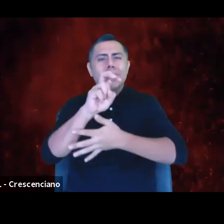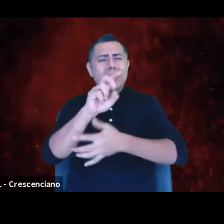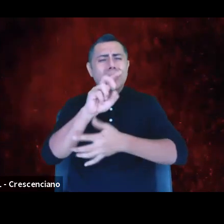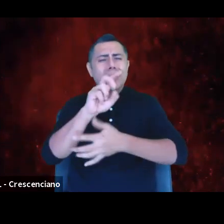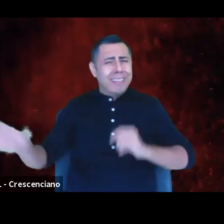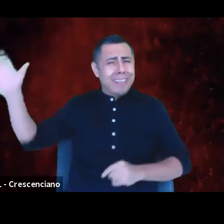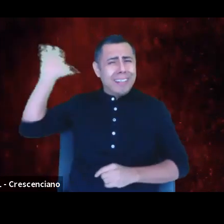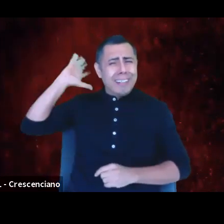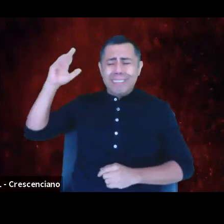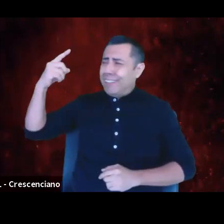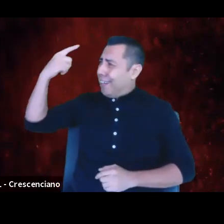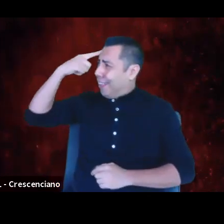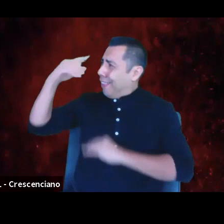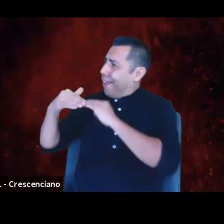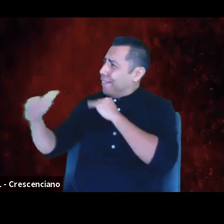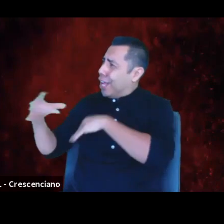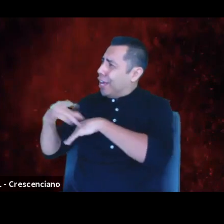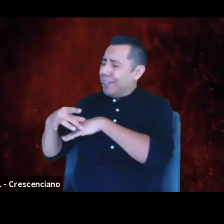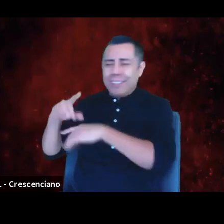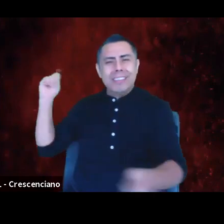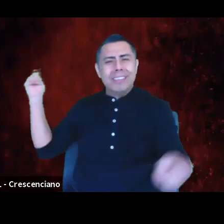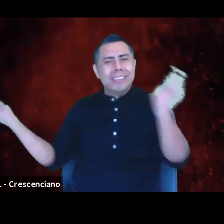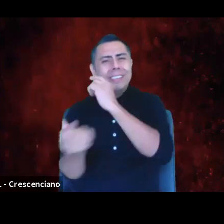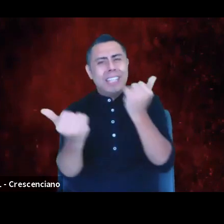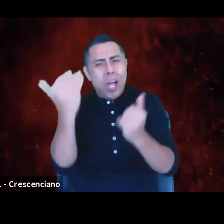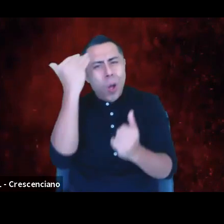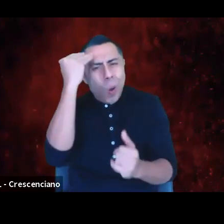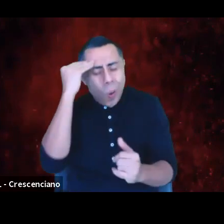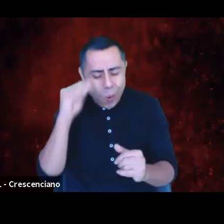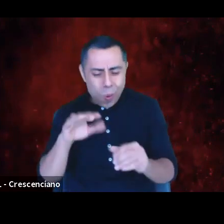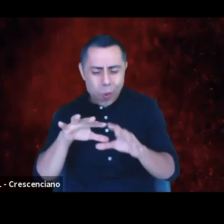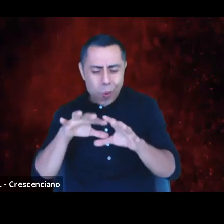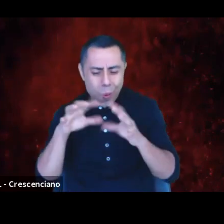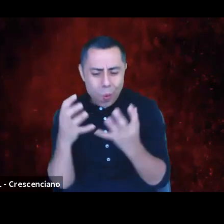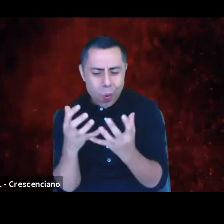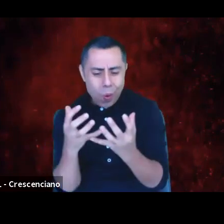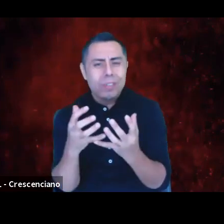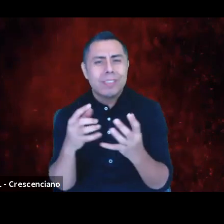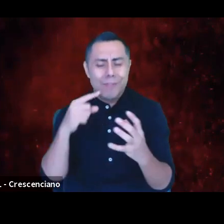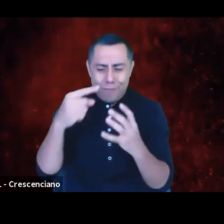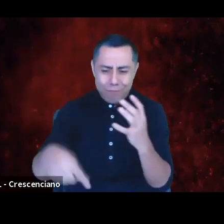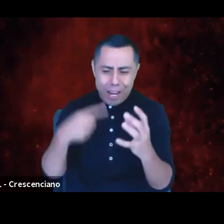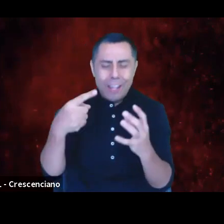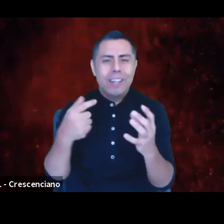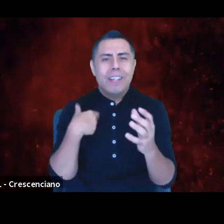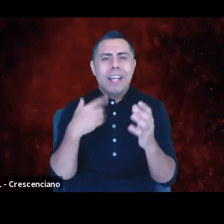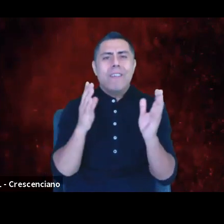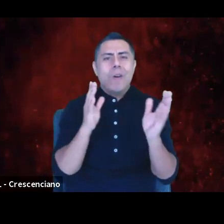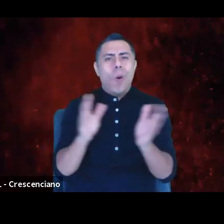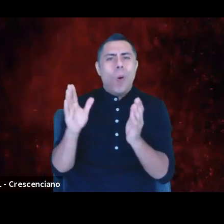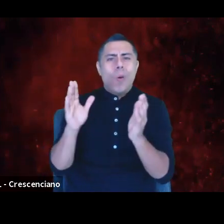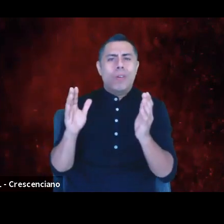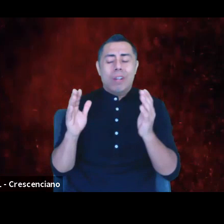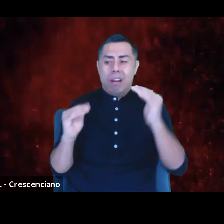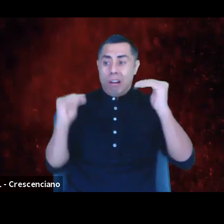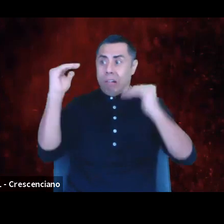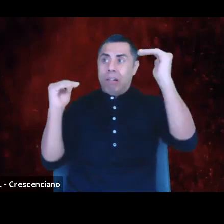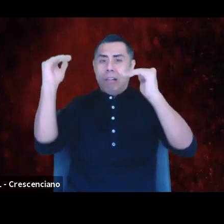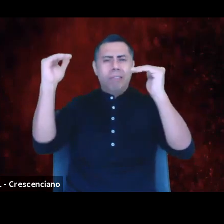Life is cyclical, that nature is ordered, not ranked. Lions are as important as the bees.